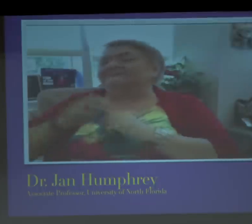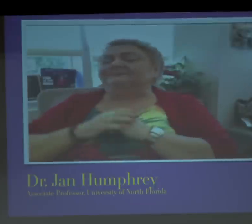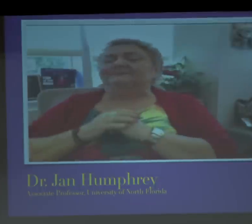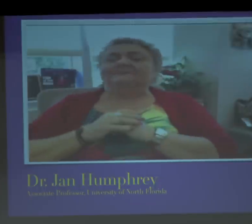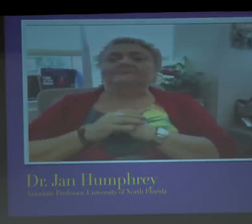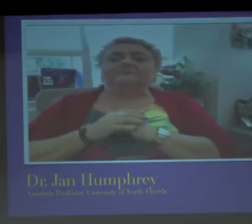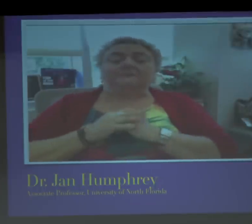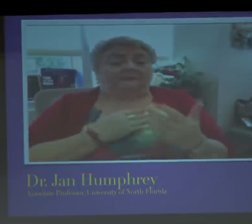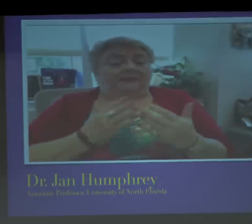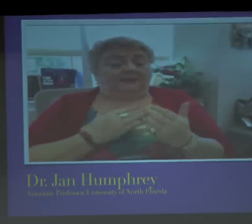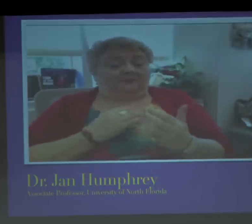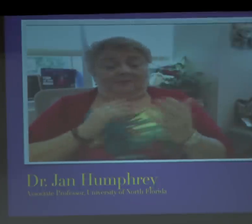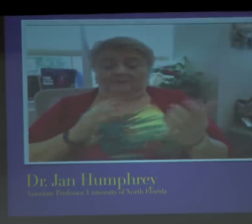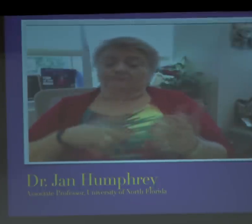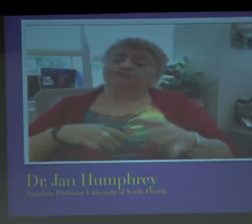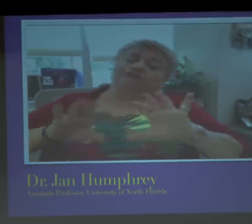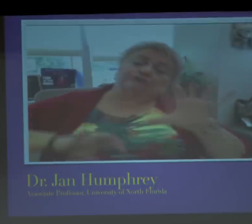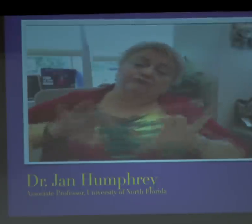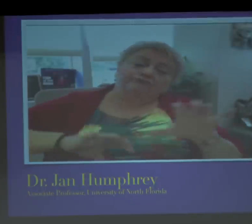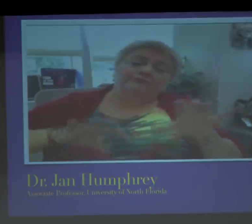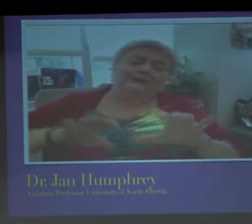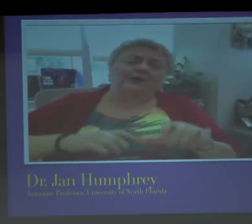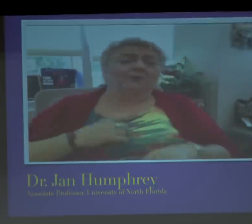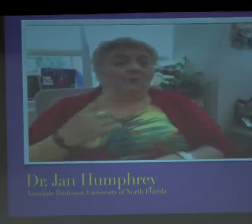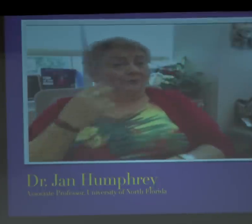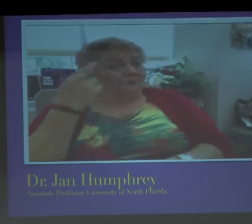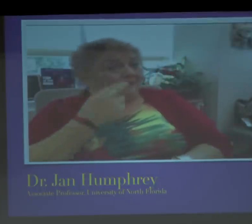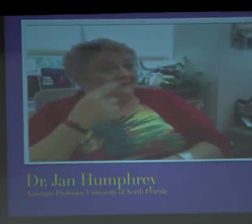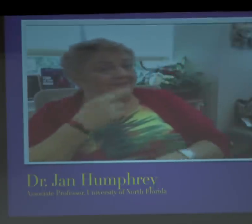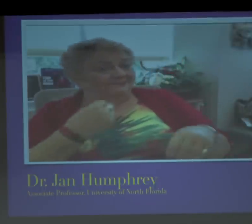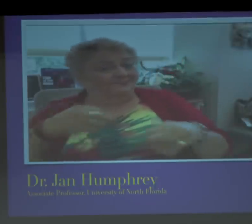It was a new town for her and everything. And we were chatting.